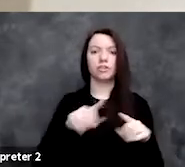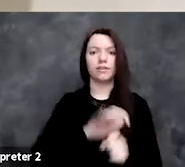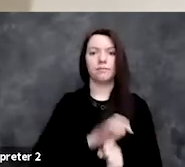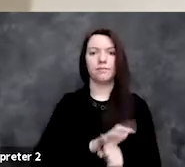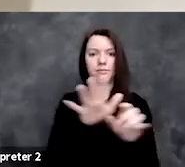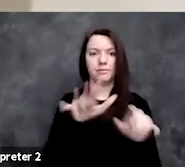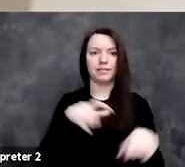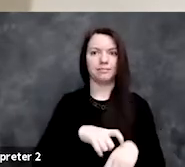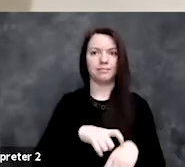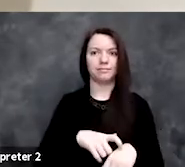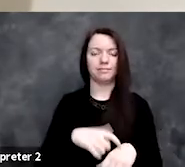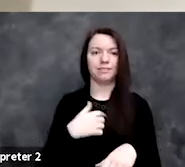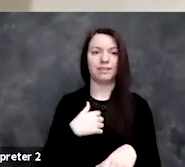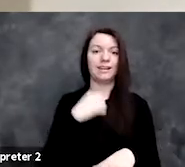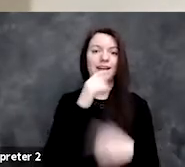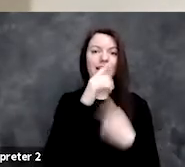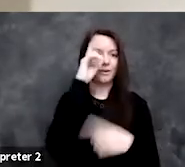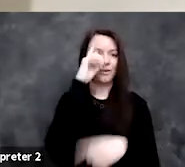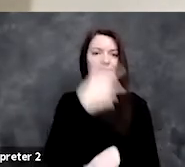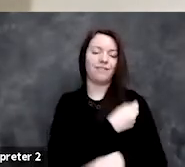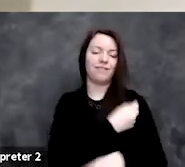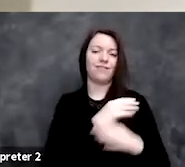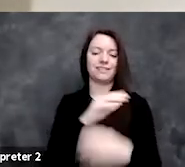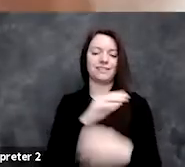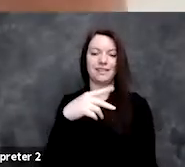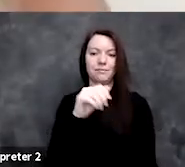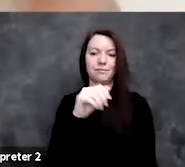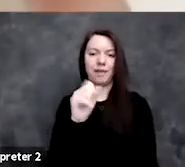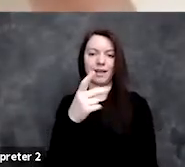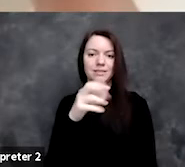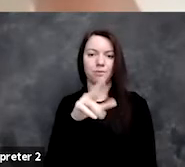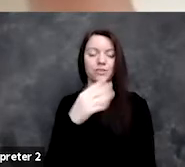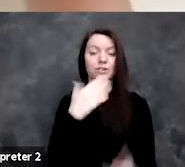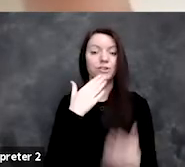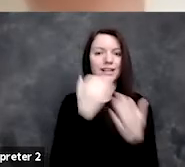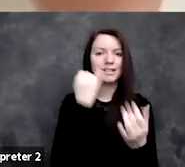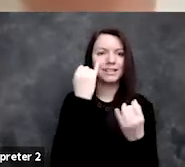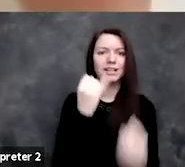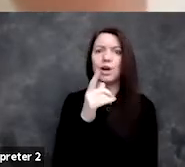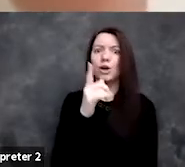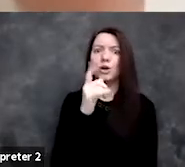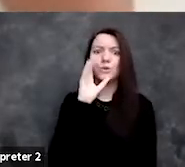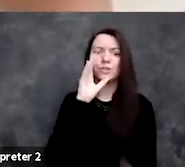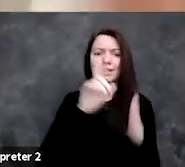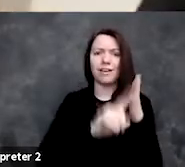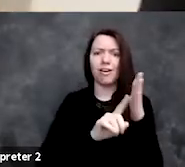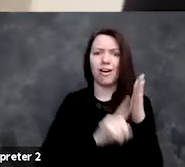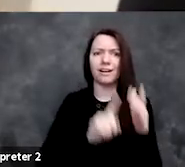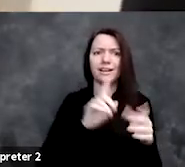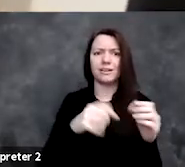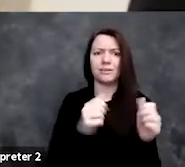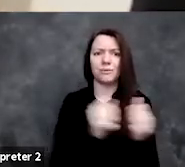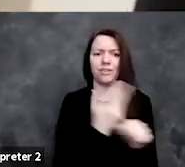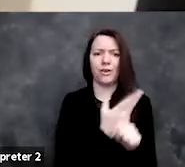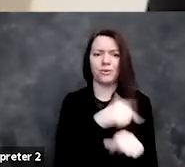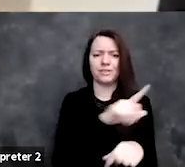I don't think vaccine passports are a great idea, who do you think is going to get audited with those vaccine passports, right?